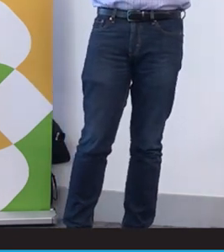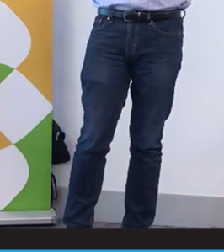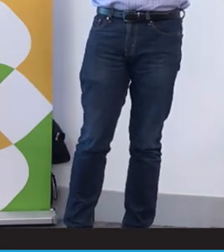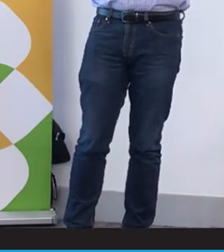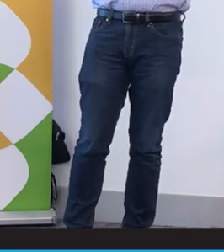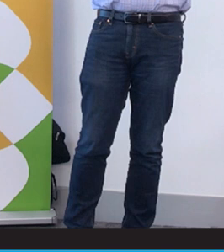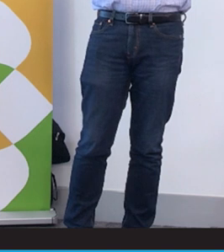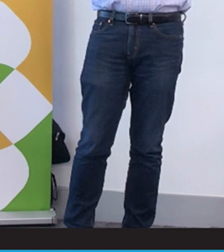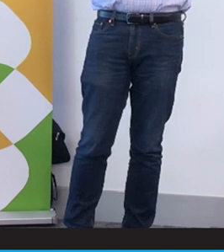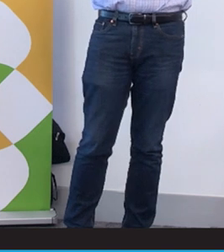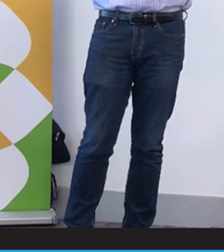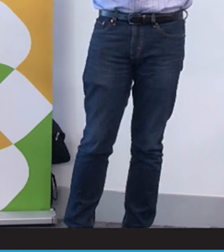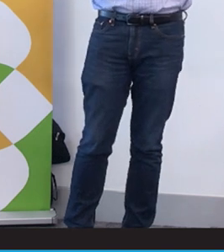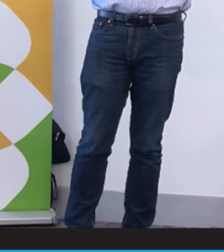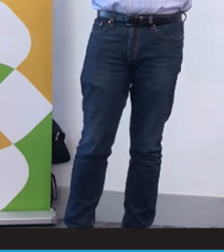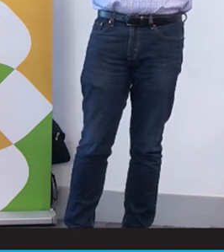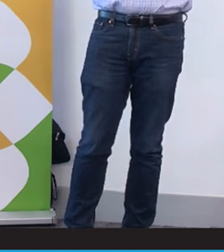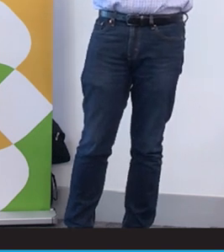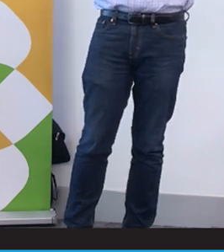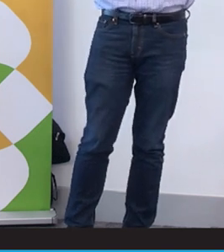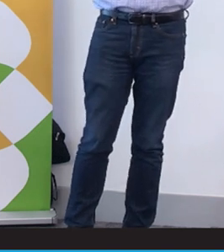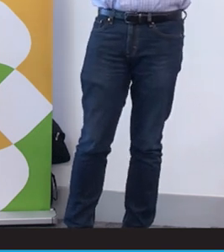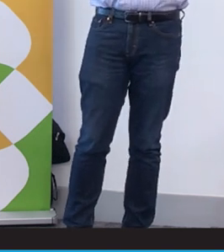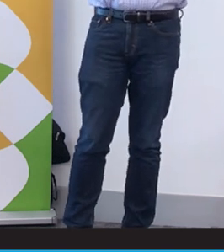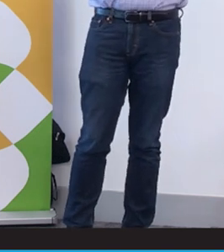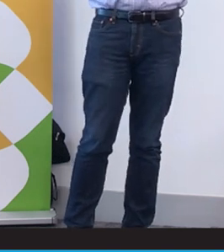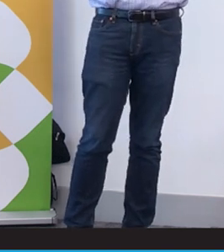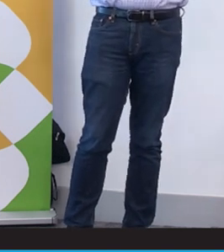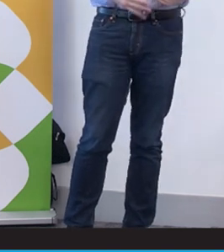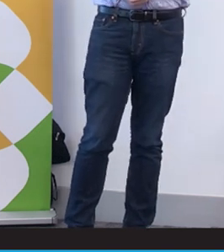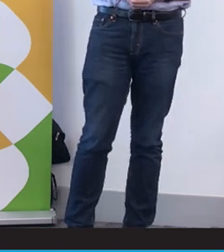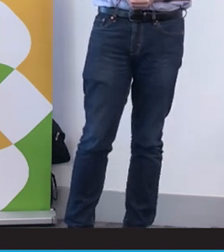the community, the culture, the spaces, the behaviors, the history and the traditions.